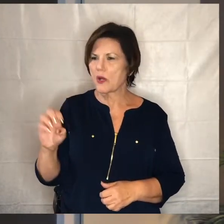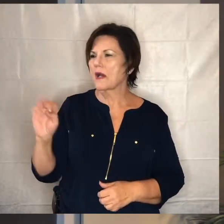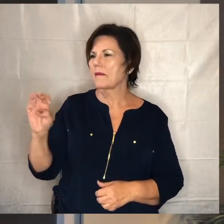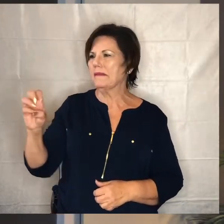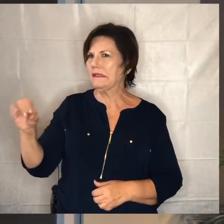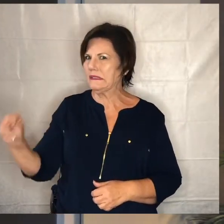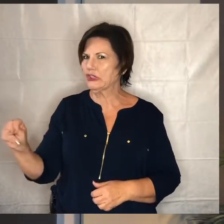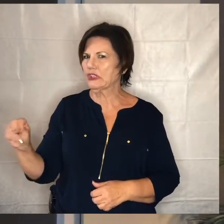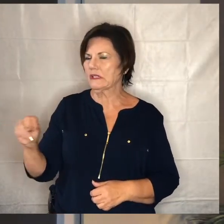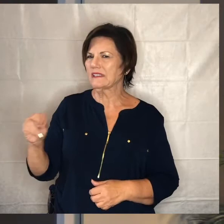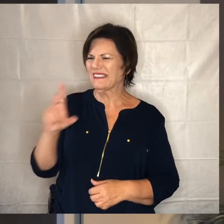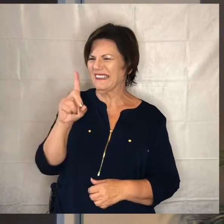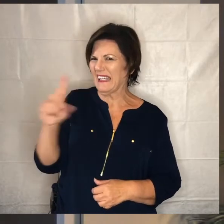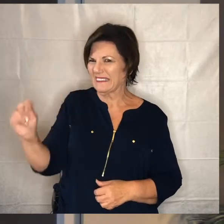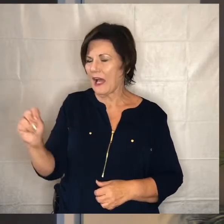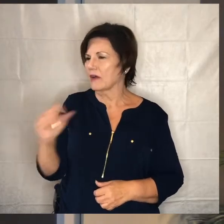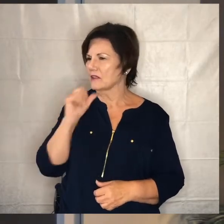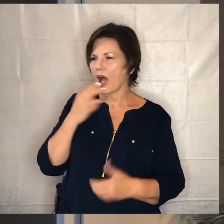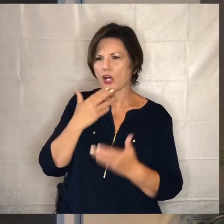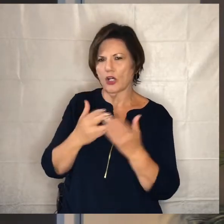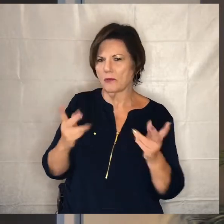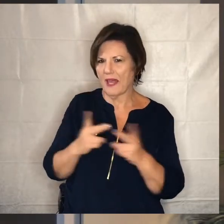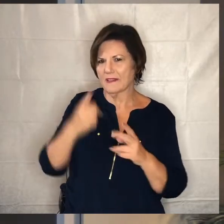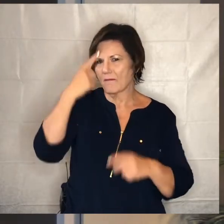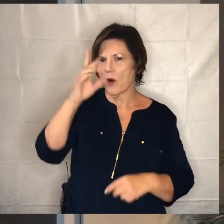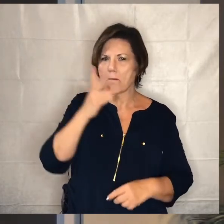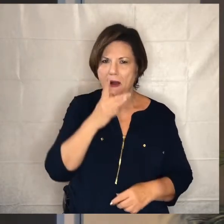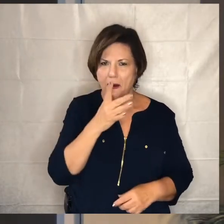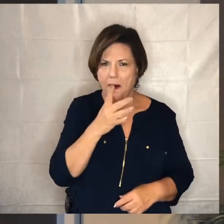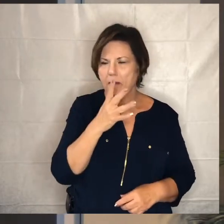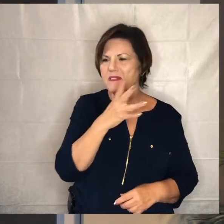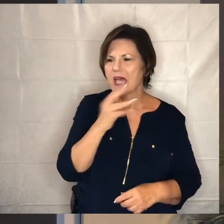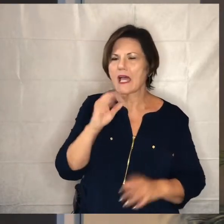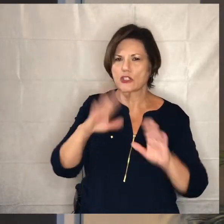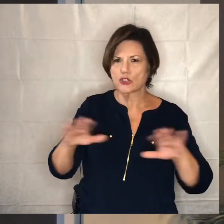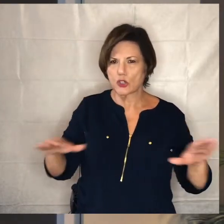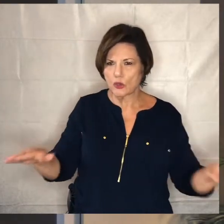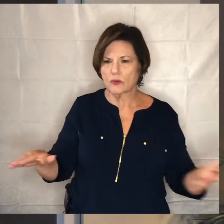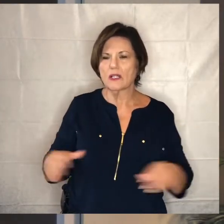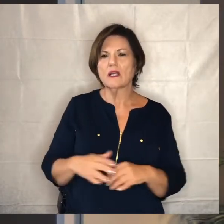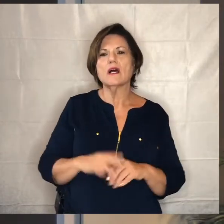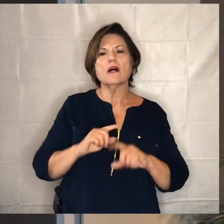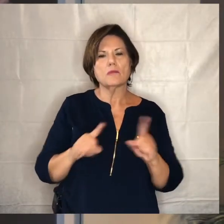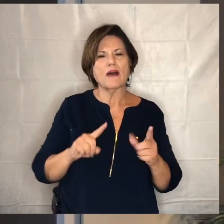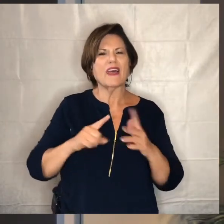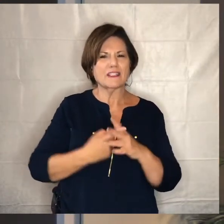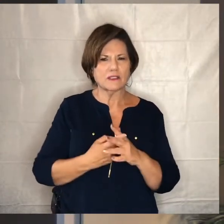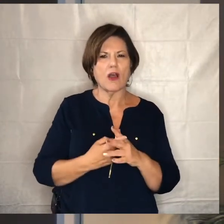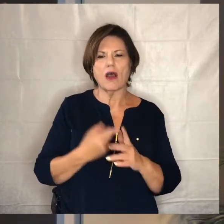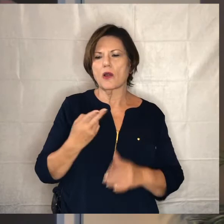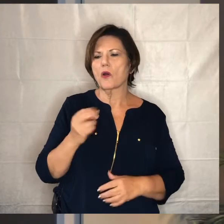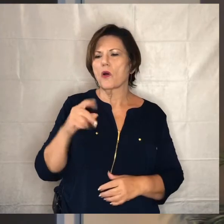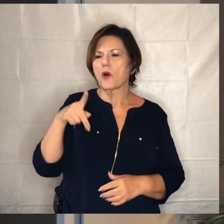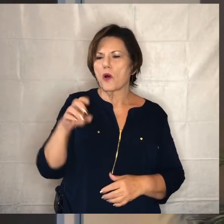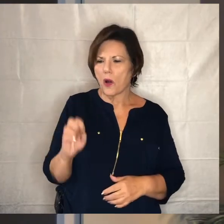needs of children and their moms and so they a number of years ago started hope gardens it's kind of in the hills of los angeles